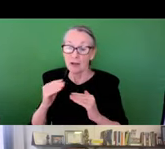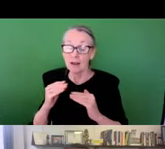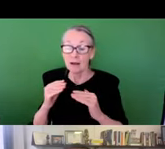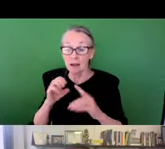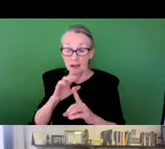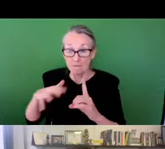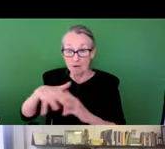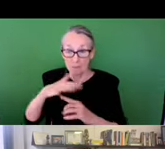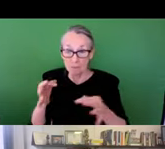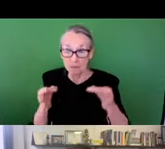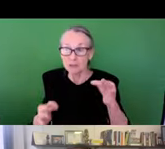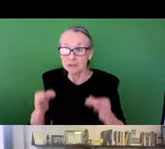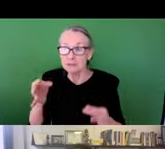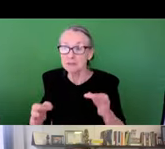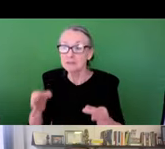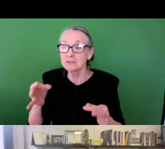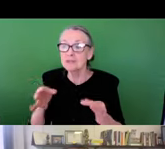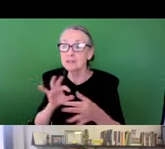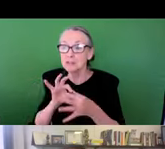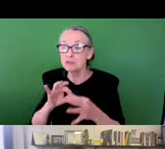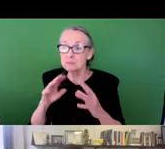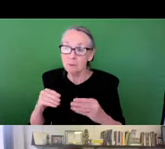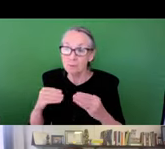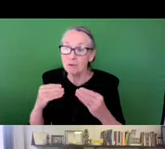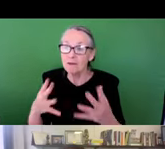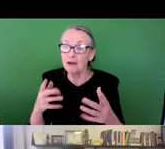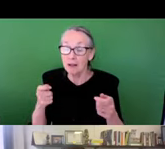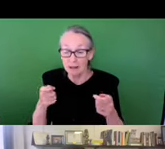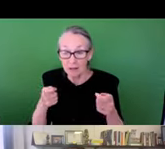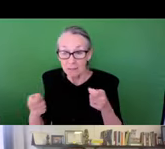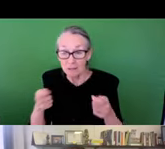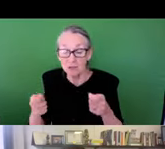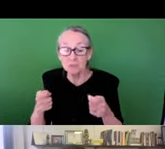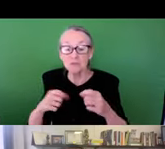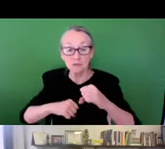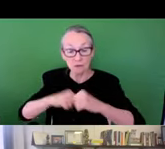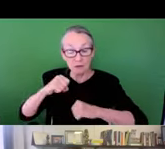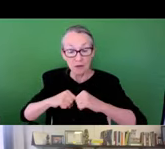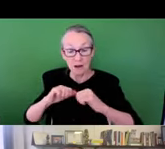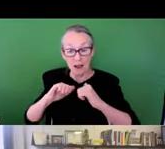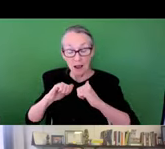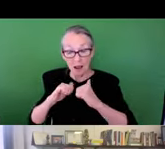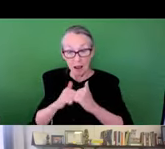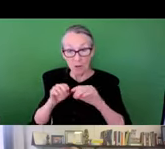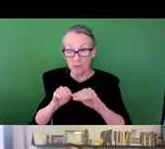do is grounded in equity and environmental justice in terms of the provision and management of infrastructure